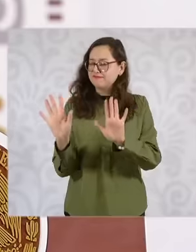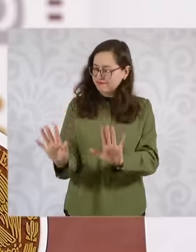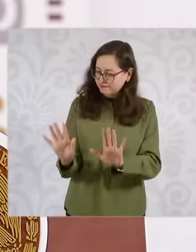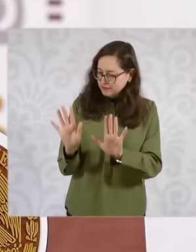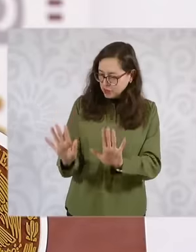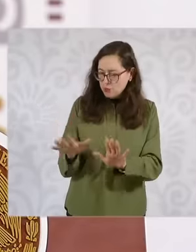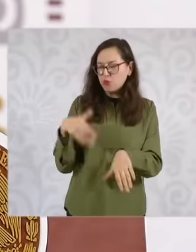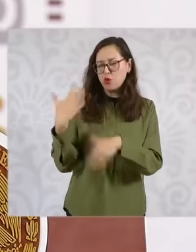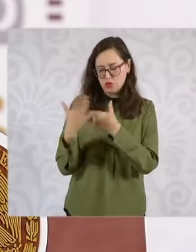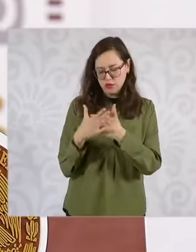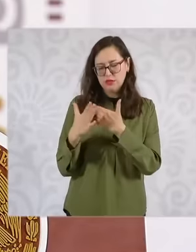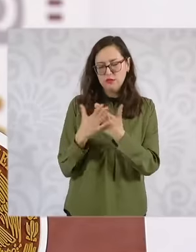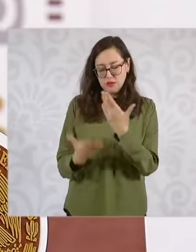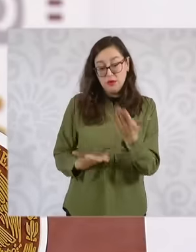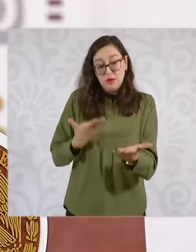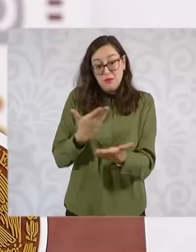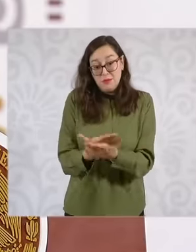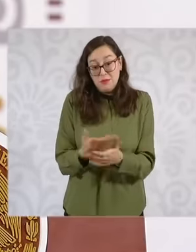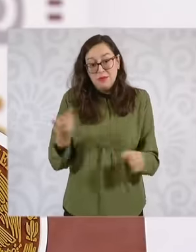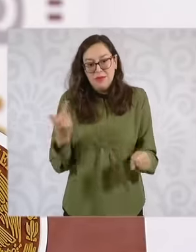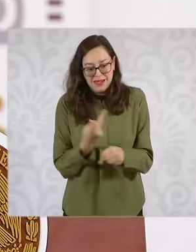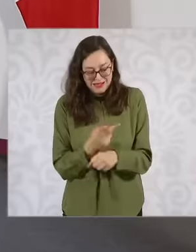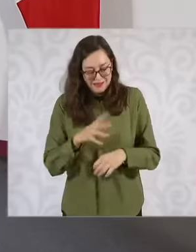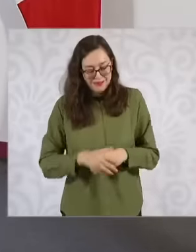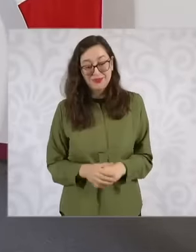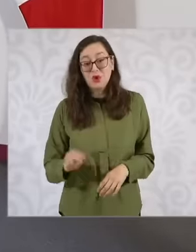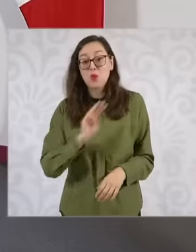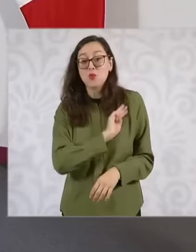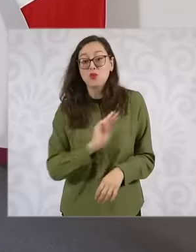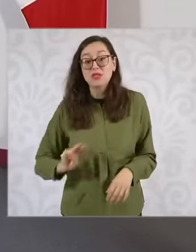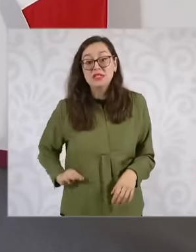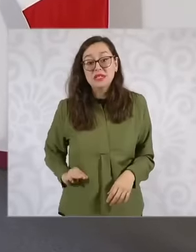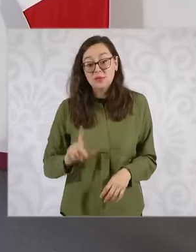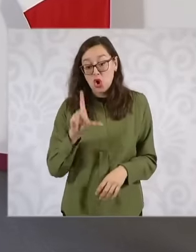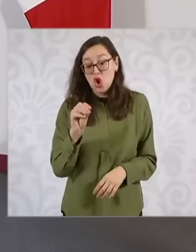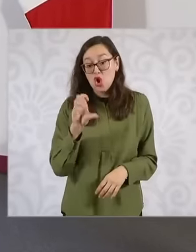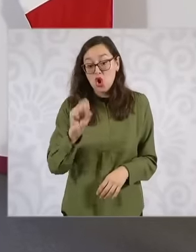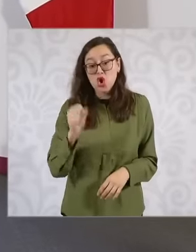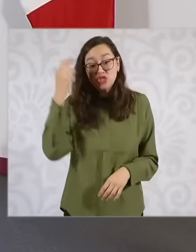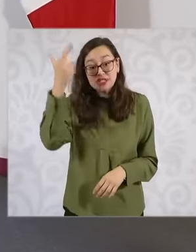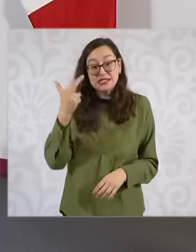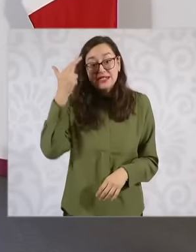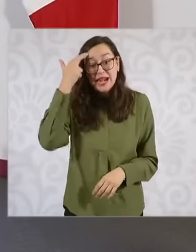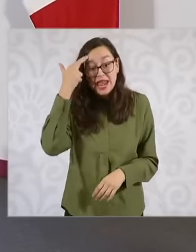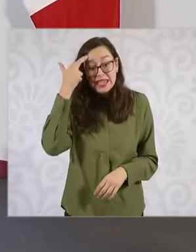like Los Reyes La Paz that its budget is very small, there are municipalities like e catepec